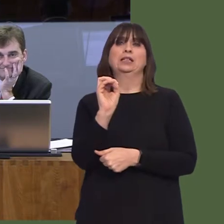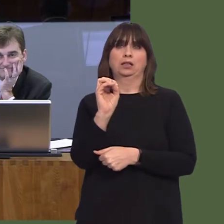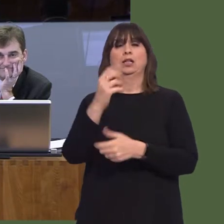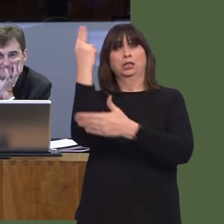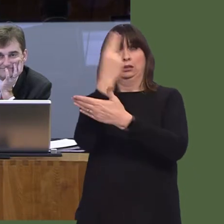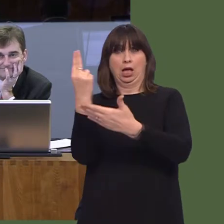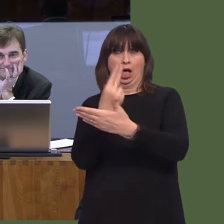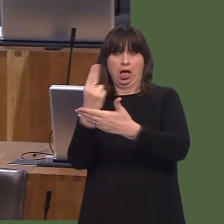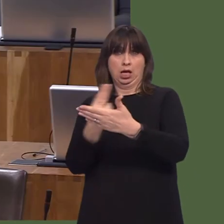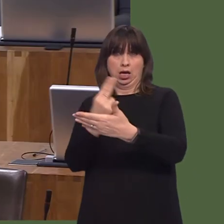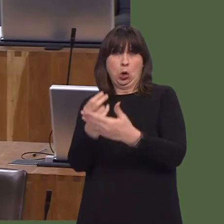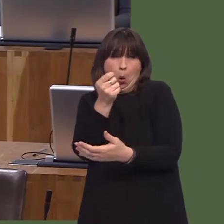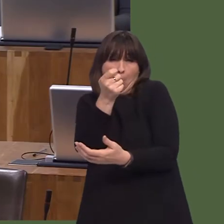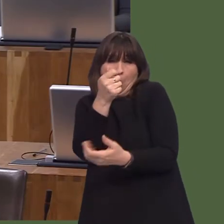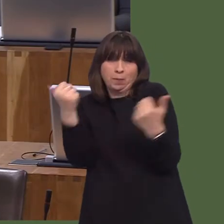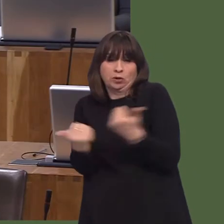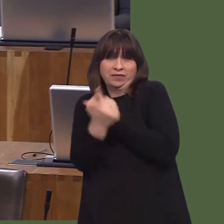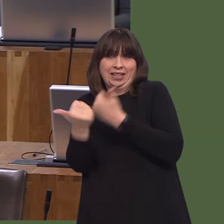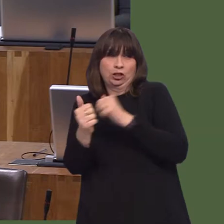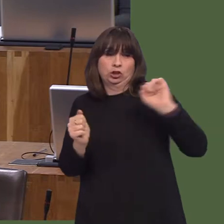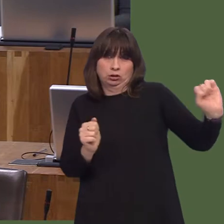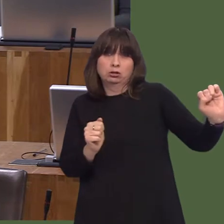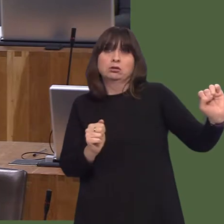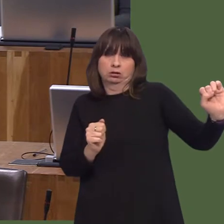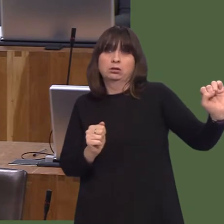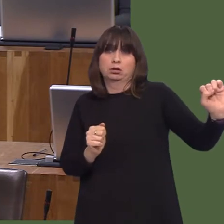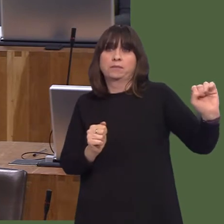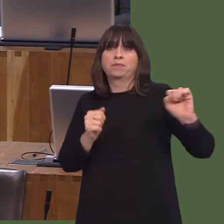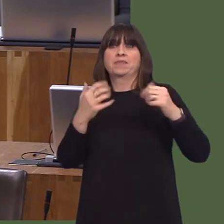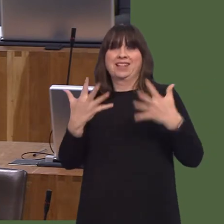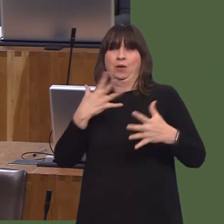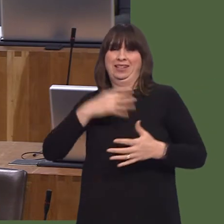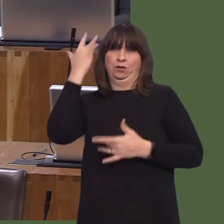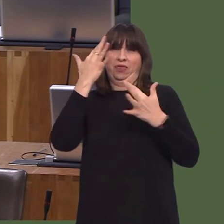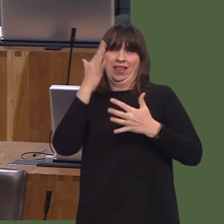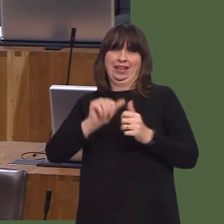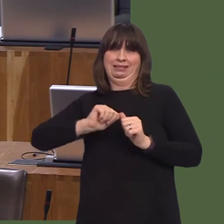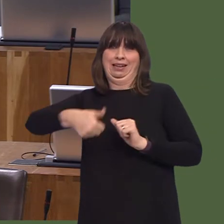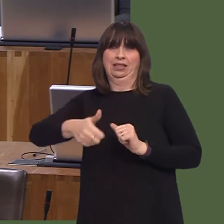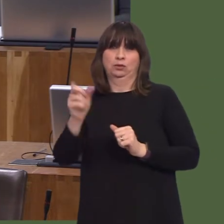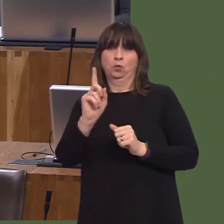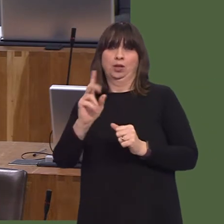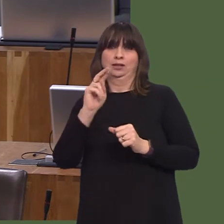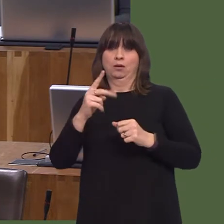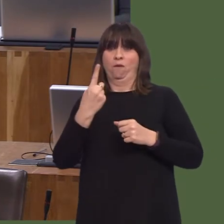Leanne Wood AM: Diolch, Llywydd. First Minister, today's independent report on health and social care highlights the importance